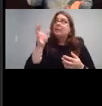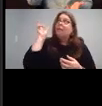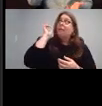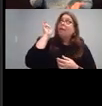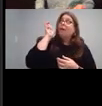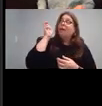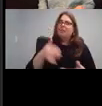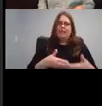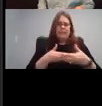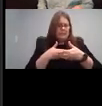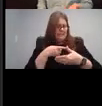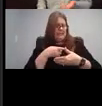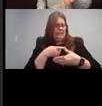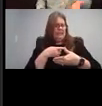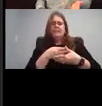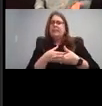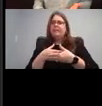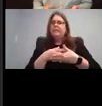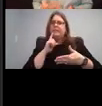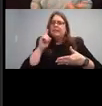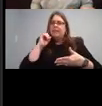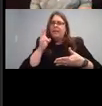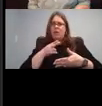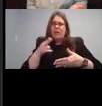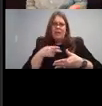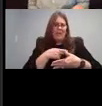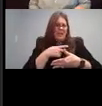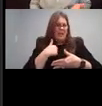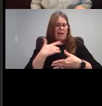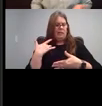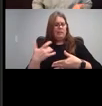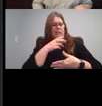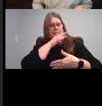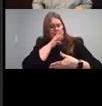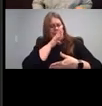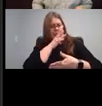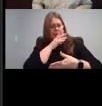now you have a death of infant or Hard of Hearing infants who are not entirely sure how much speech they're hearing Clearly,